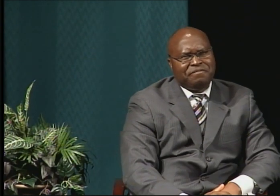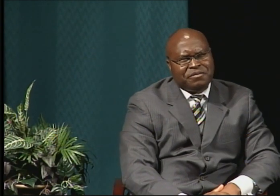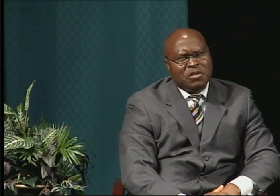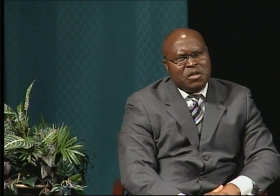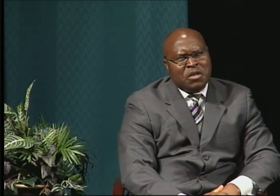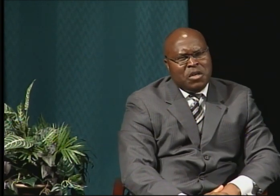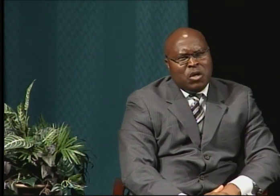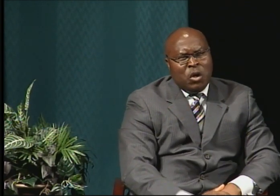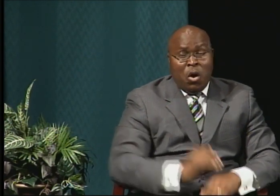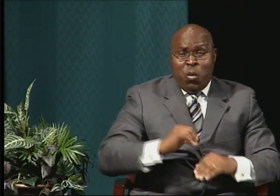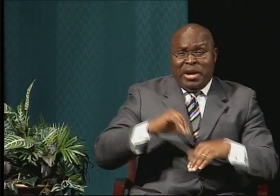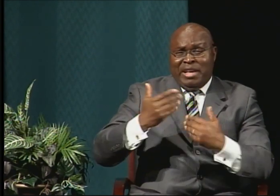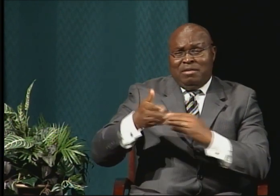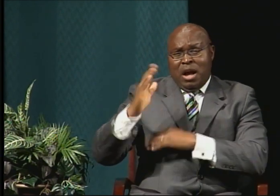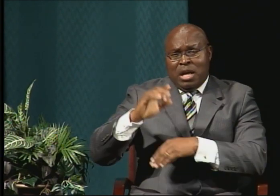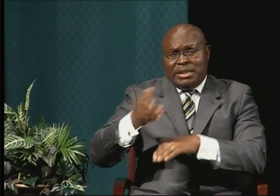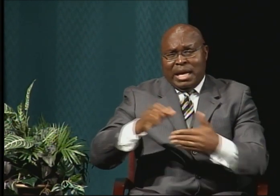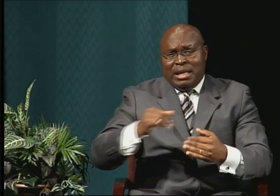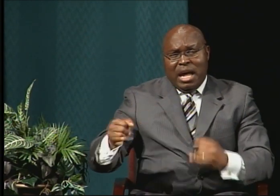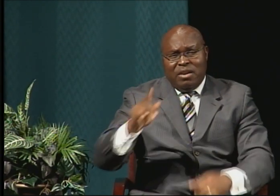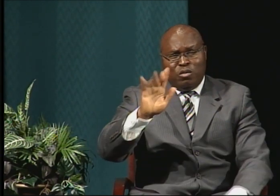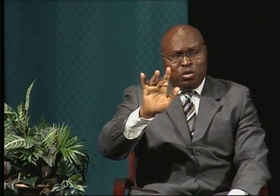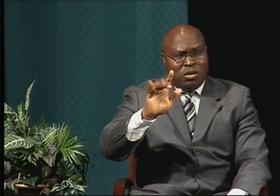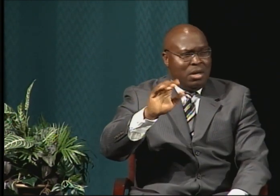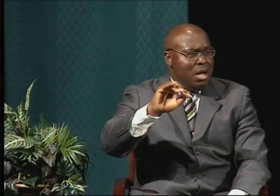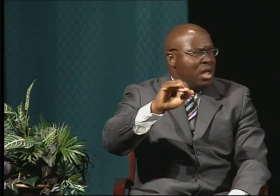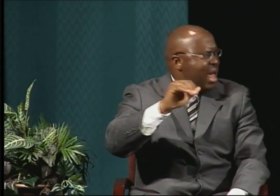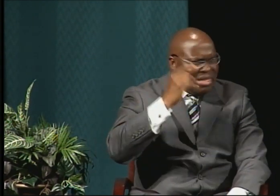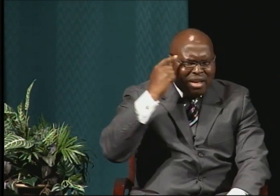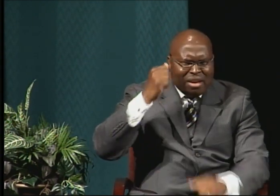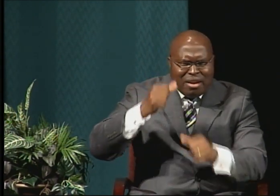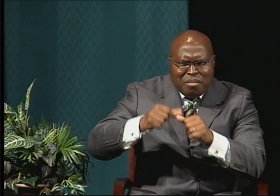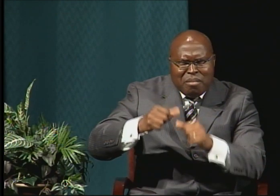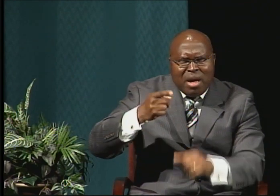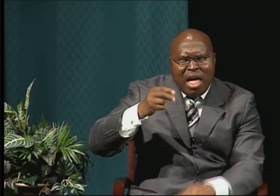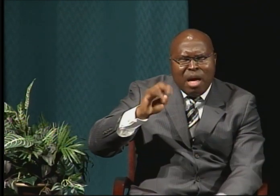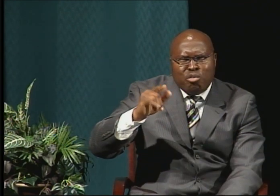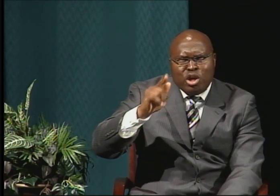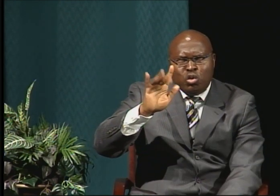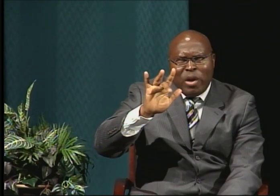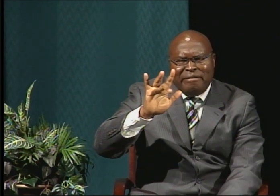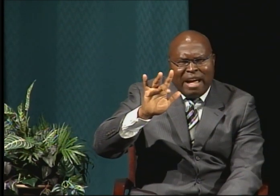I think it was April 25th, 1994, to be honest with you.